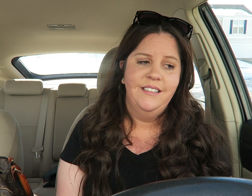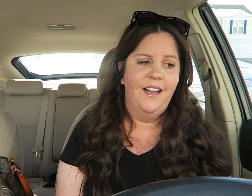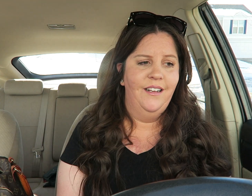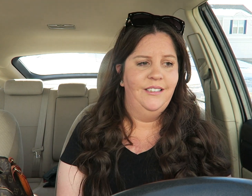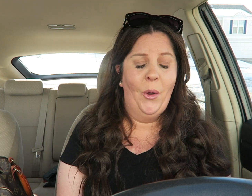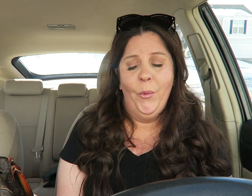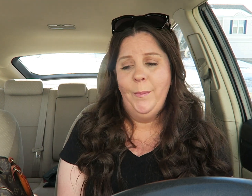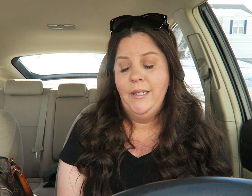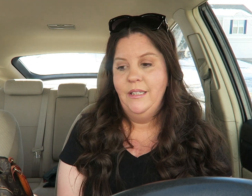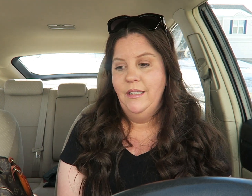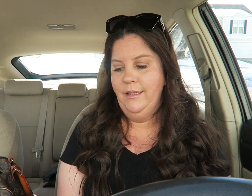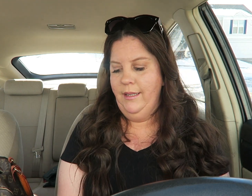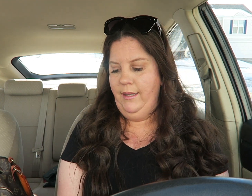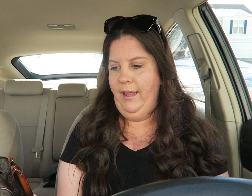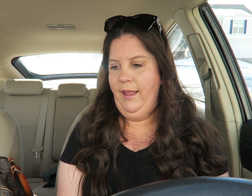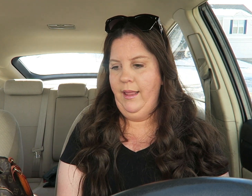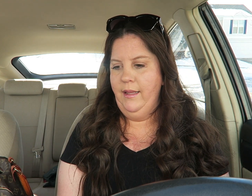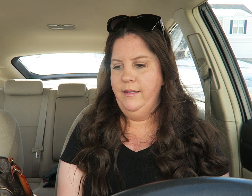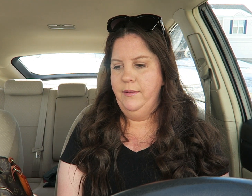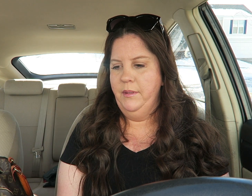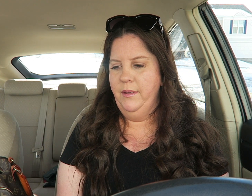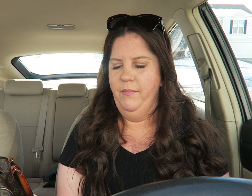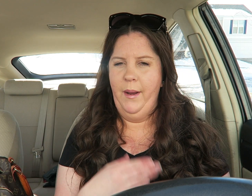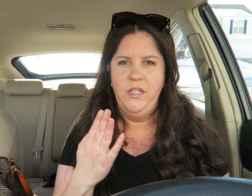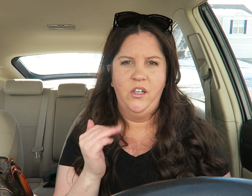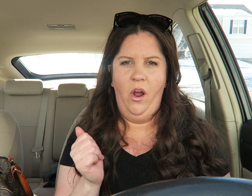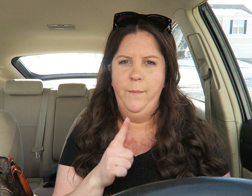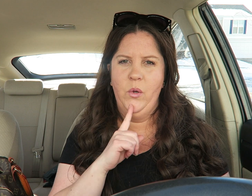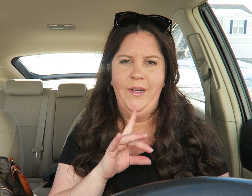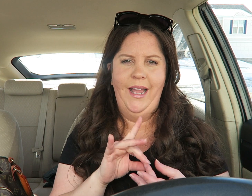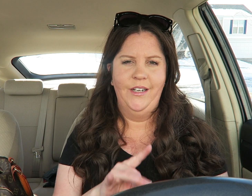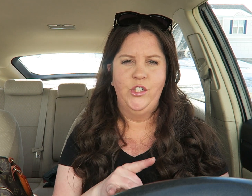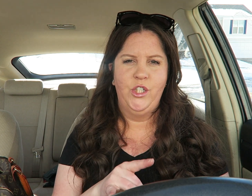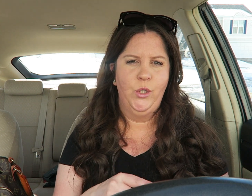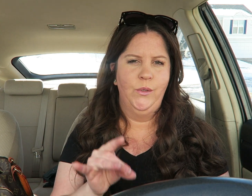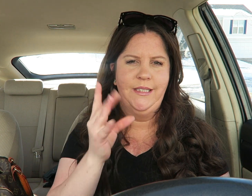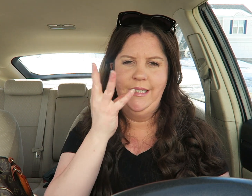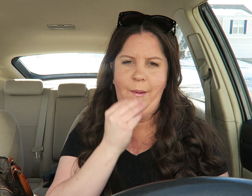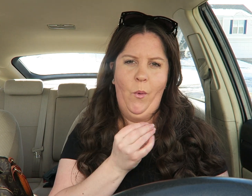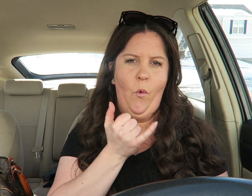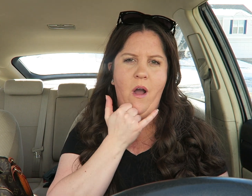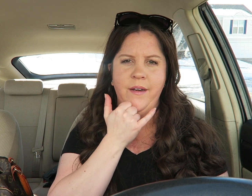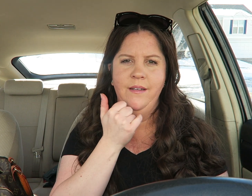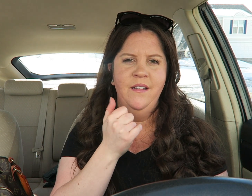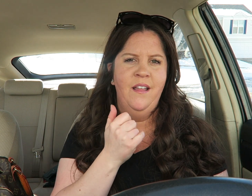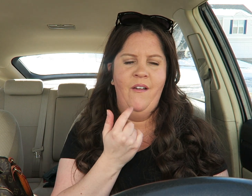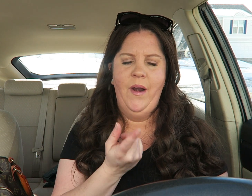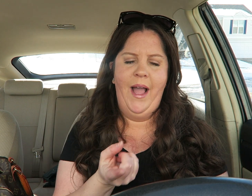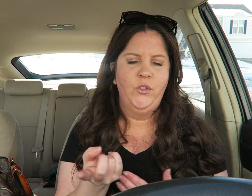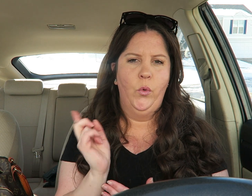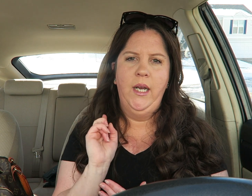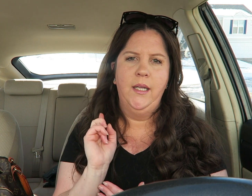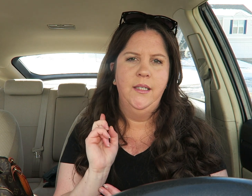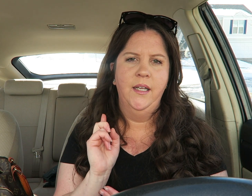I hope. And maybe it can all be related to sleeping wrong last week